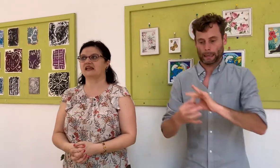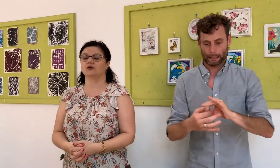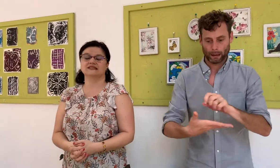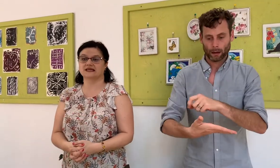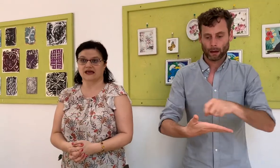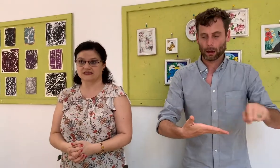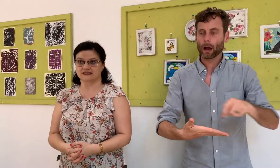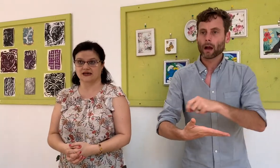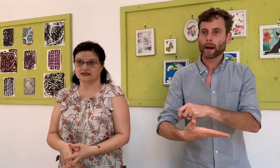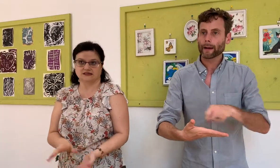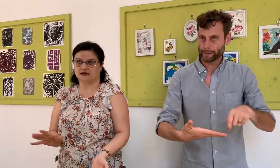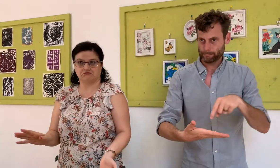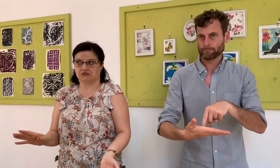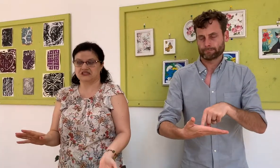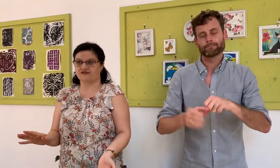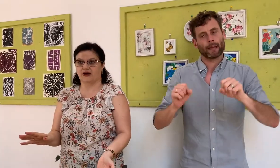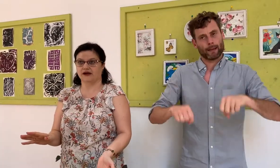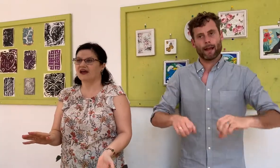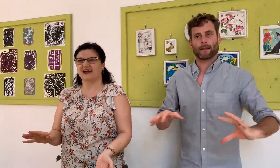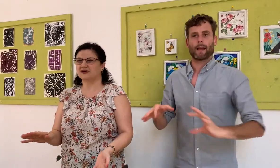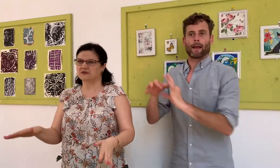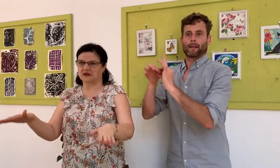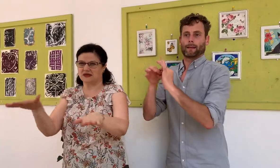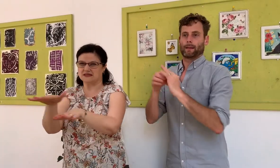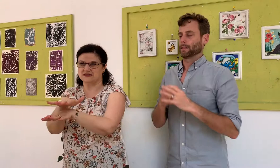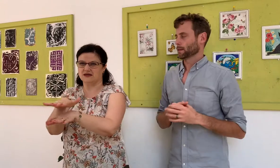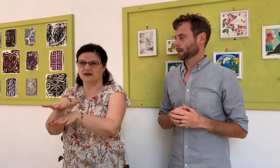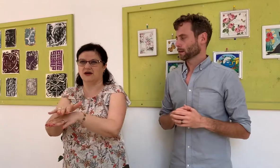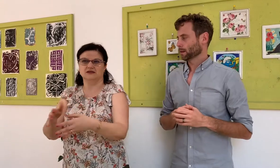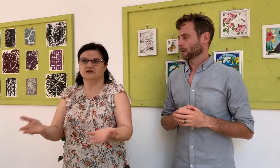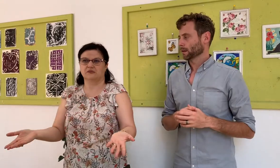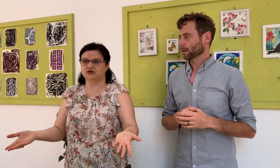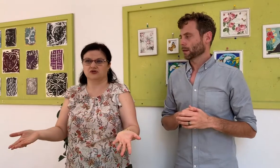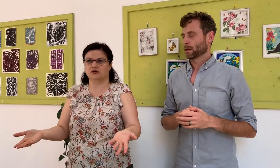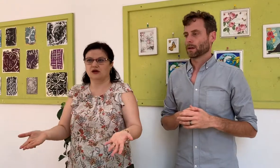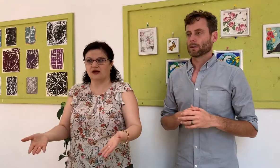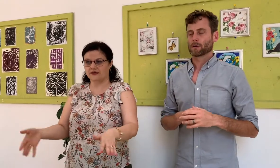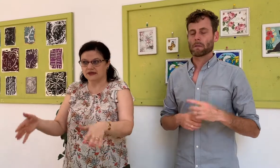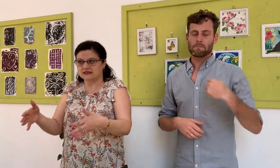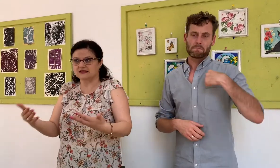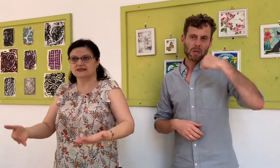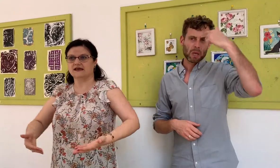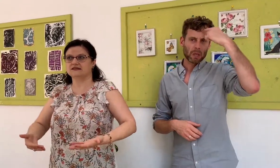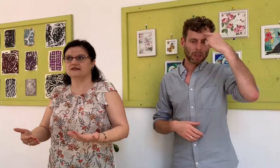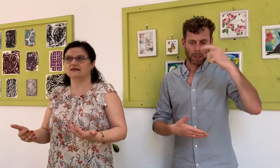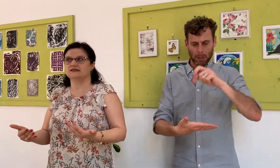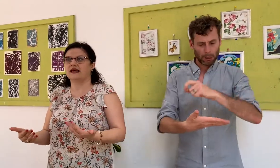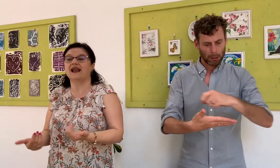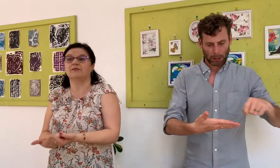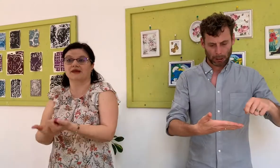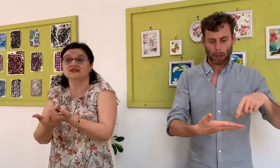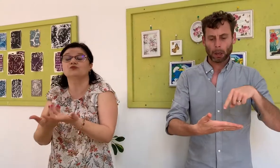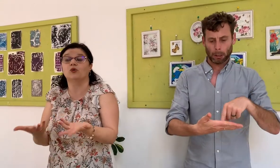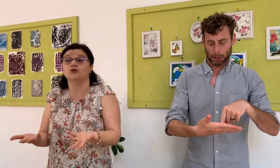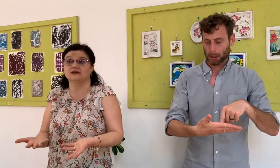a lot of linguistic exercises, that's fine. I don't think it's a countermeasure. I think, it's helping, its supporting